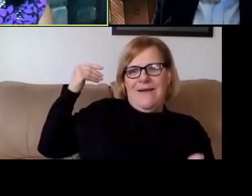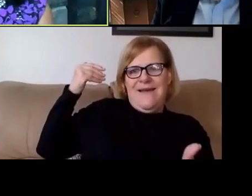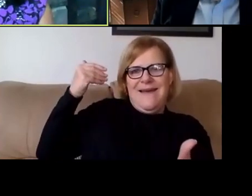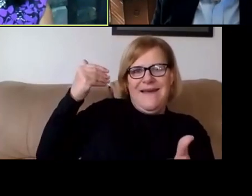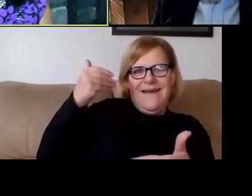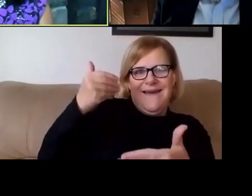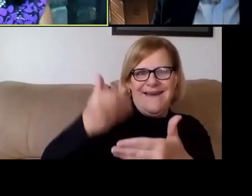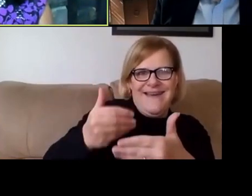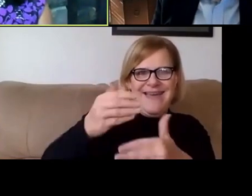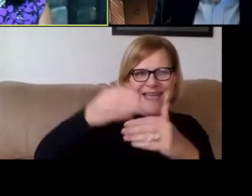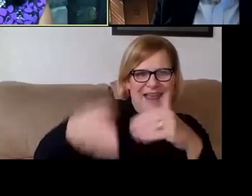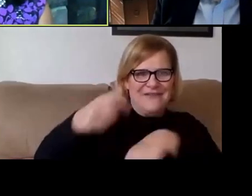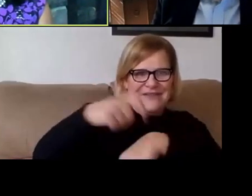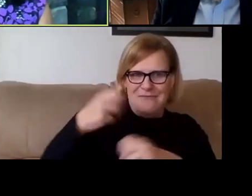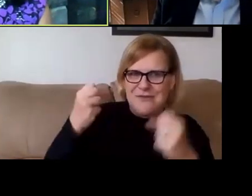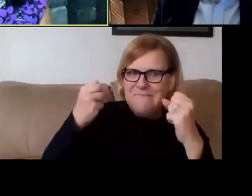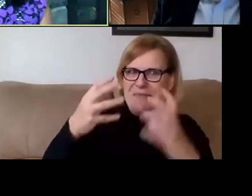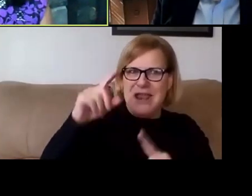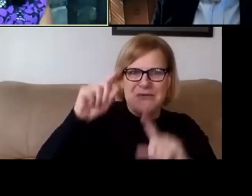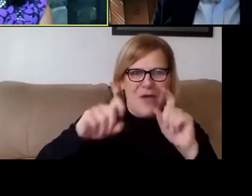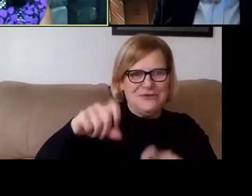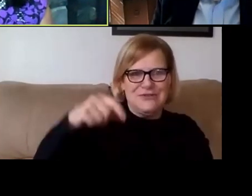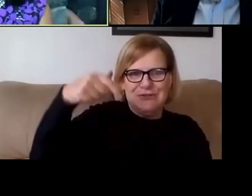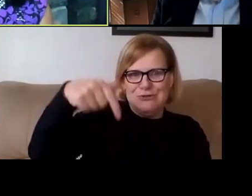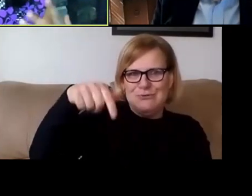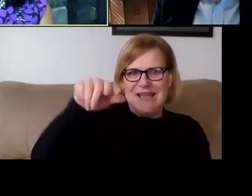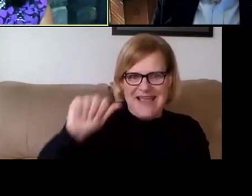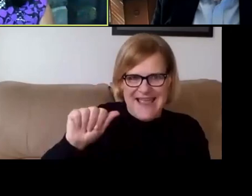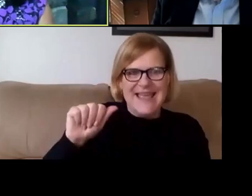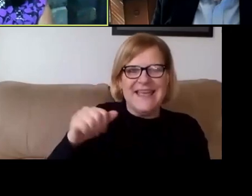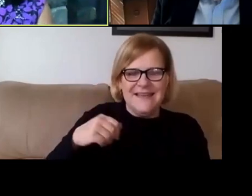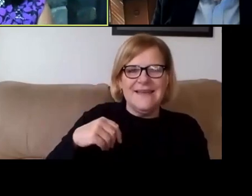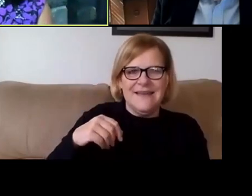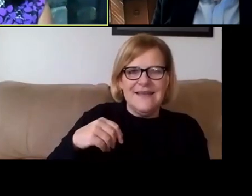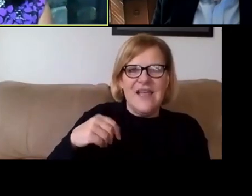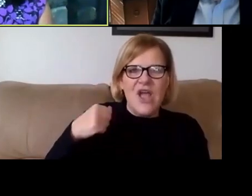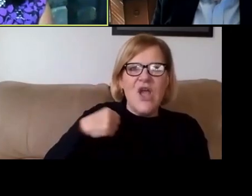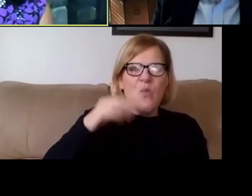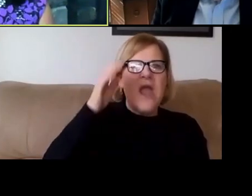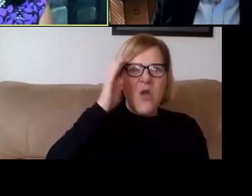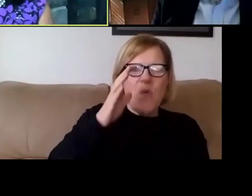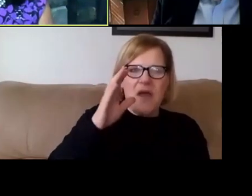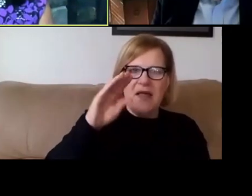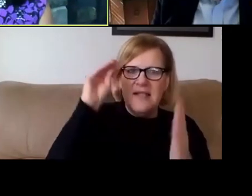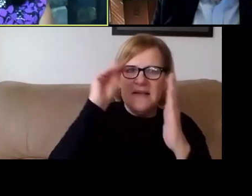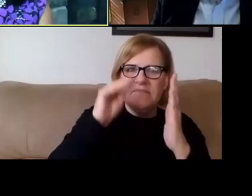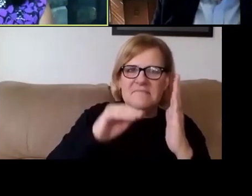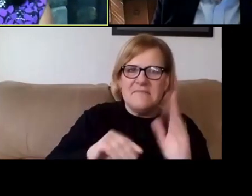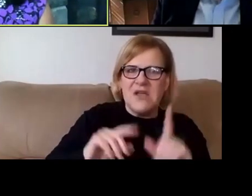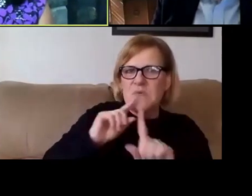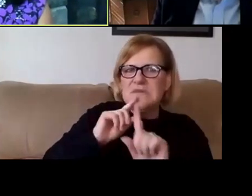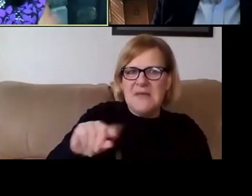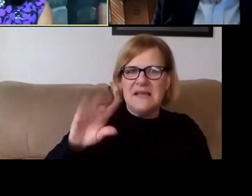And there are a lot of questions in the Q and A. And we'll get those together and get some of those responses back to folks.